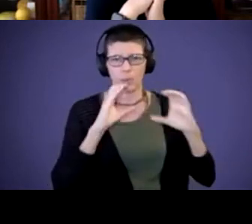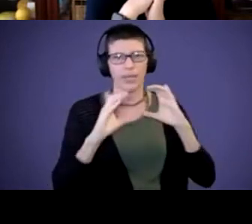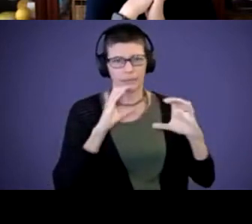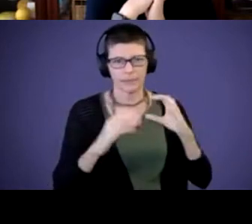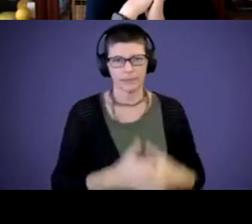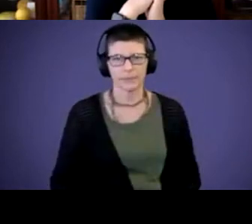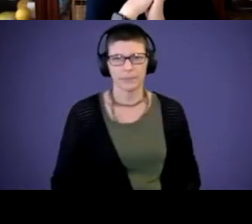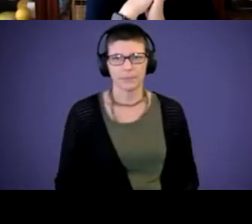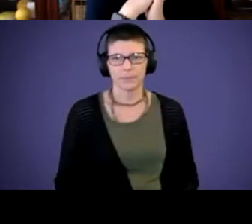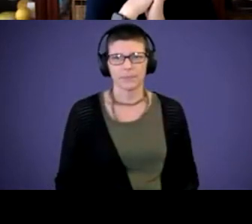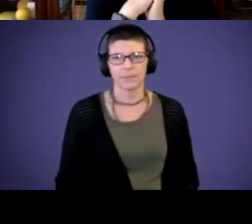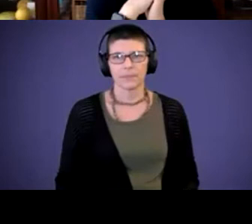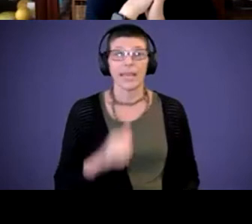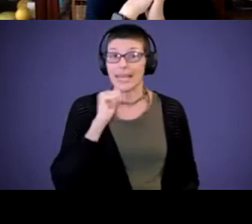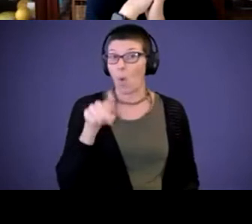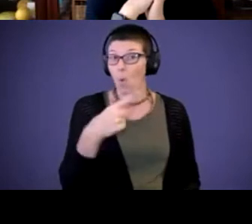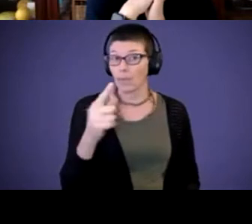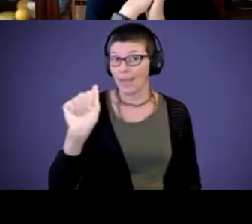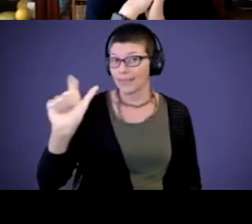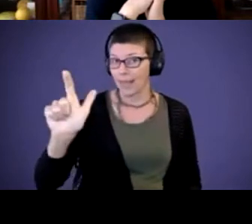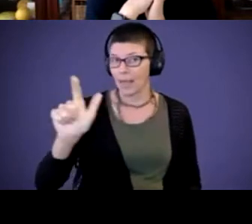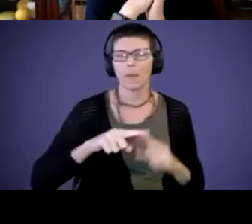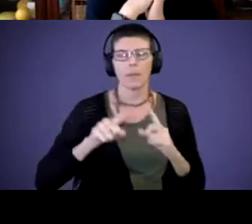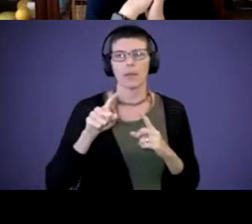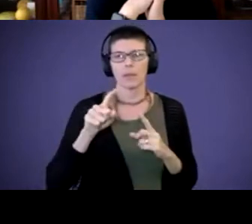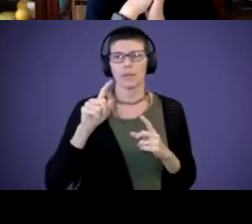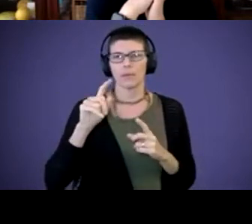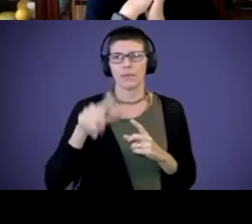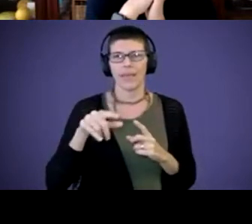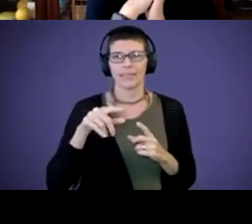It's not only ASL but that's, that's where in the deaf community, that's their language